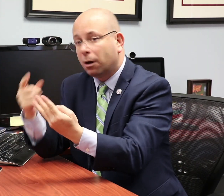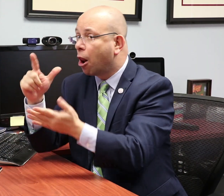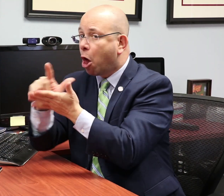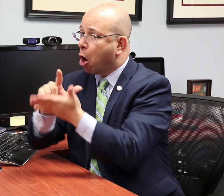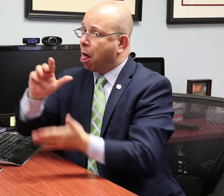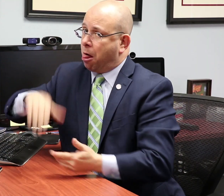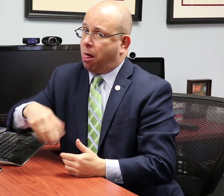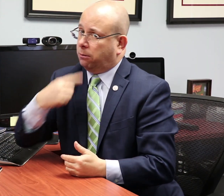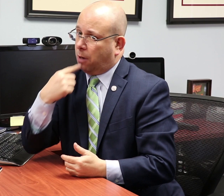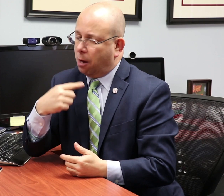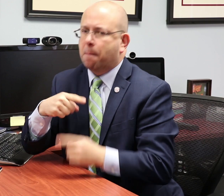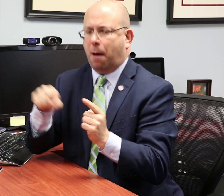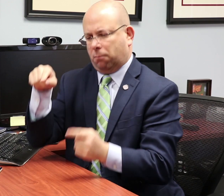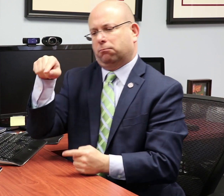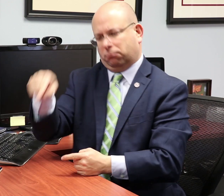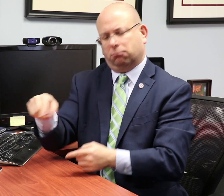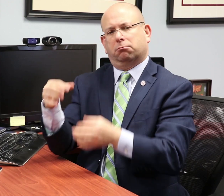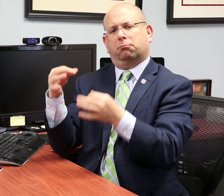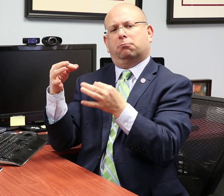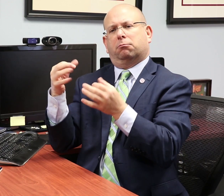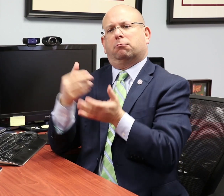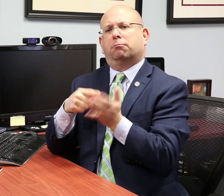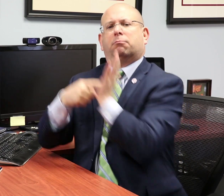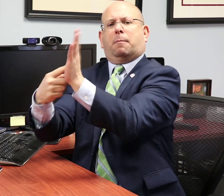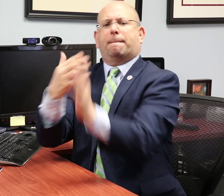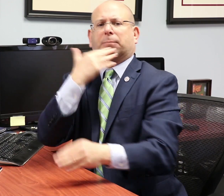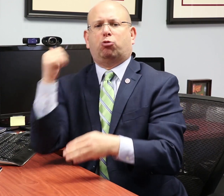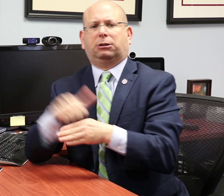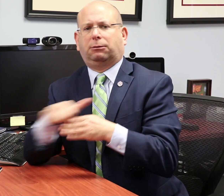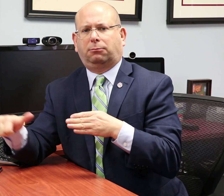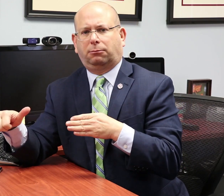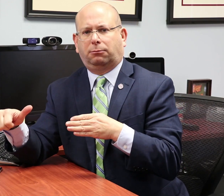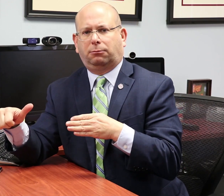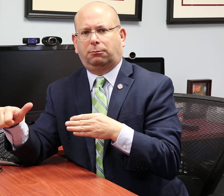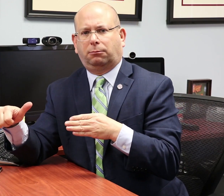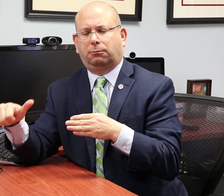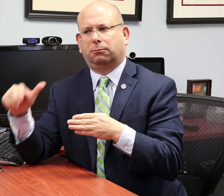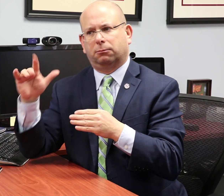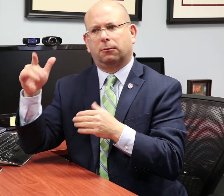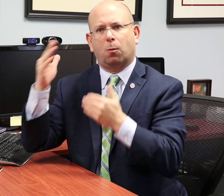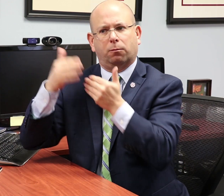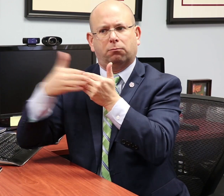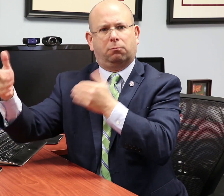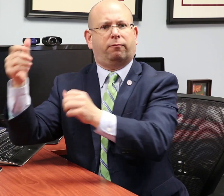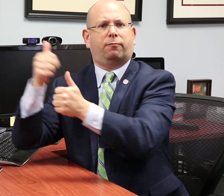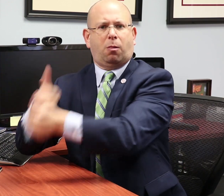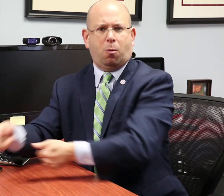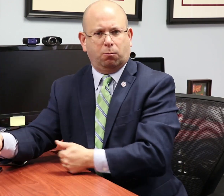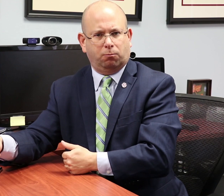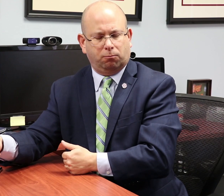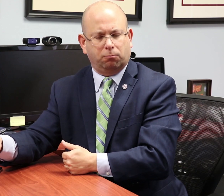which are not explained in the law. Our goal is that the hospital reads the position statement and follows it to improve their services for deaf and hard of hearing people.